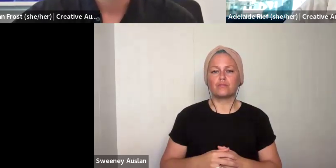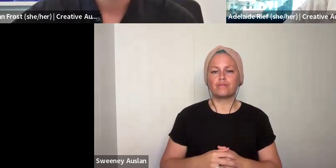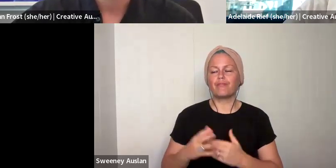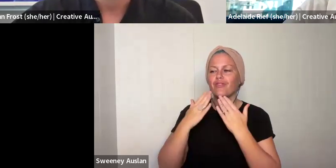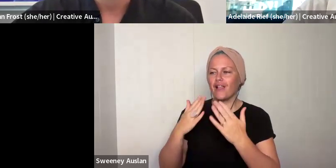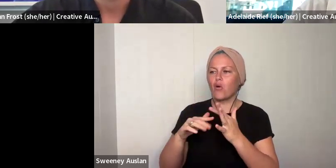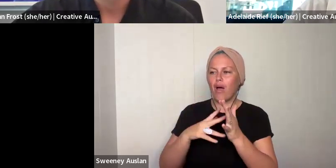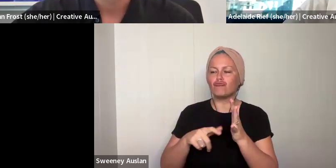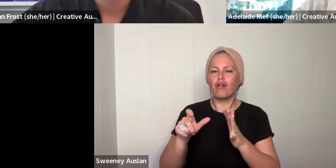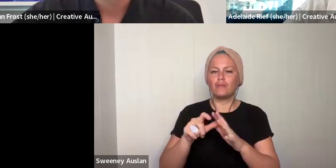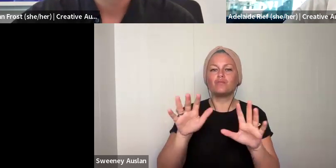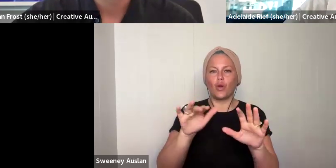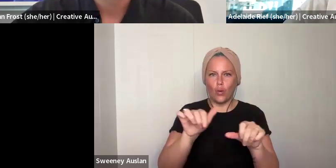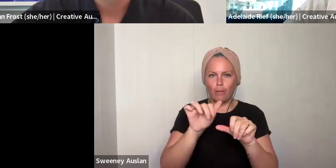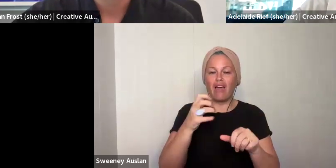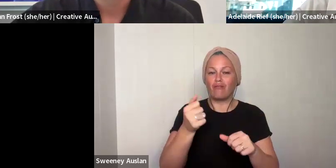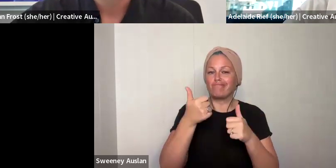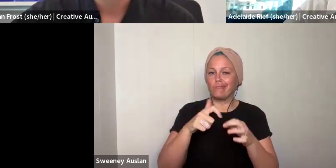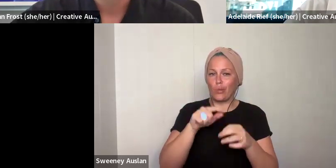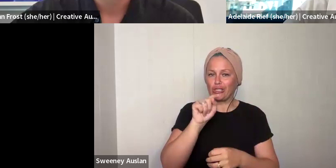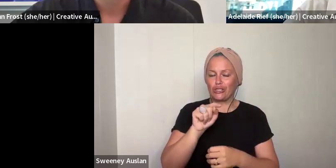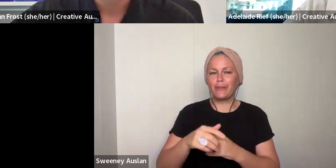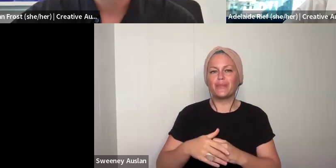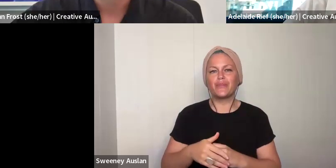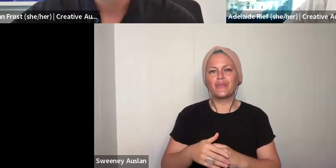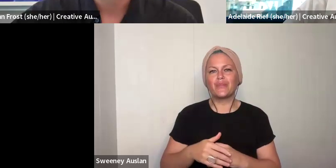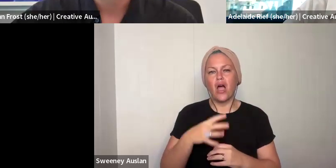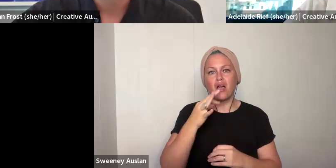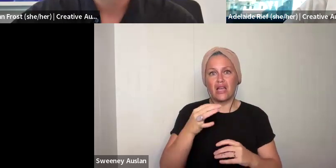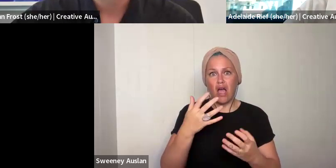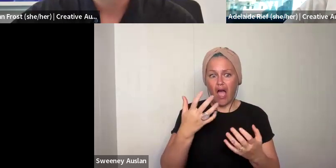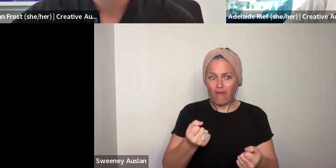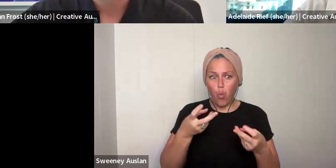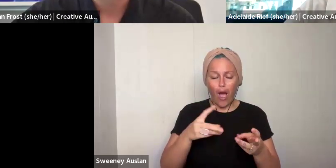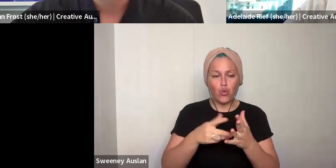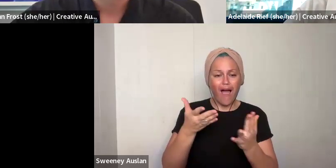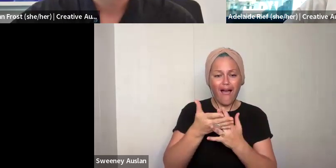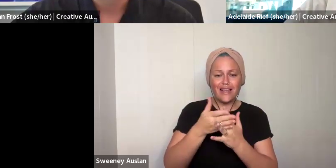so much for your questions, they have all been great. >> Thank you, Emerald. Alright, folks.